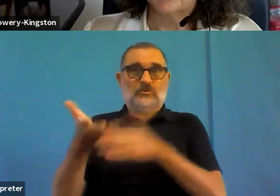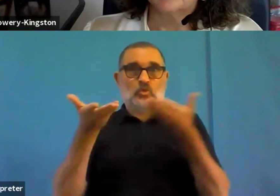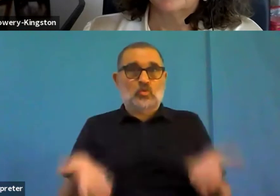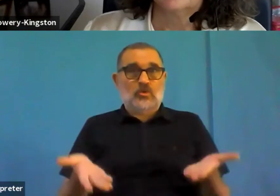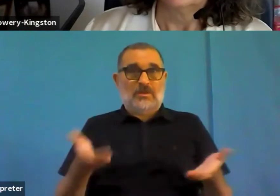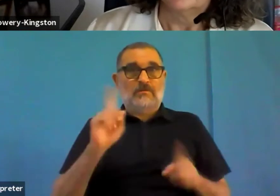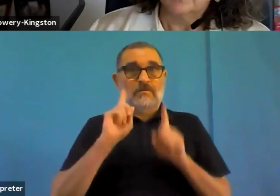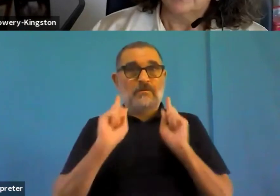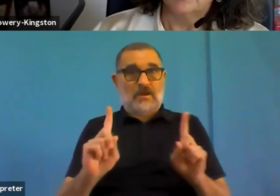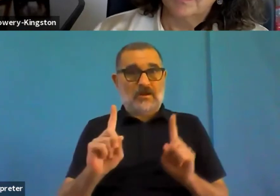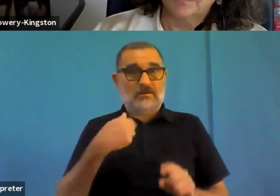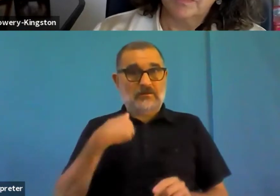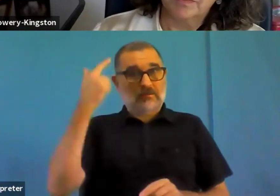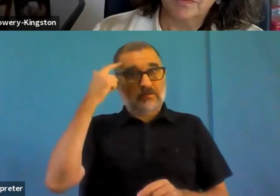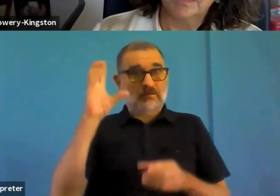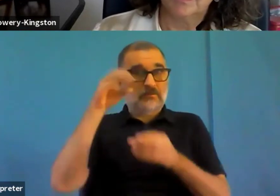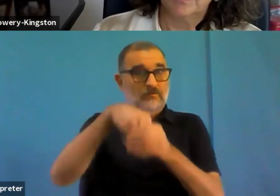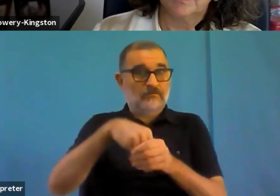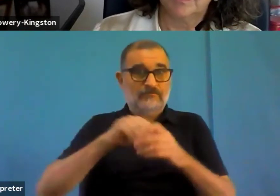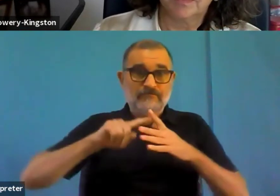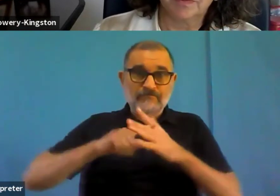And by users, I mean, all types of users.